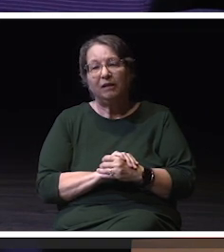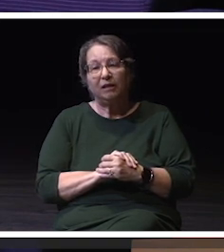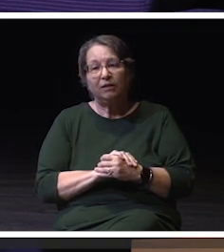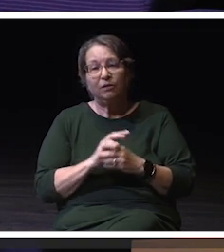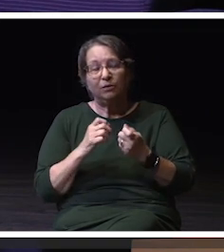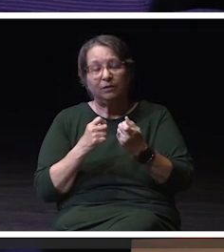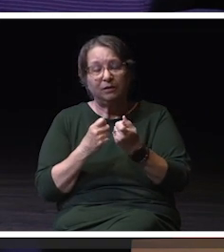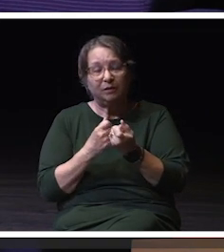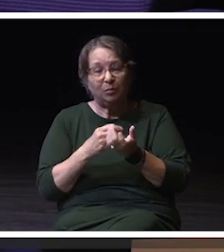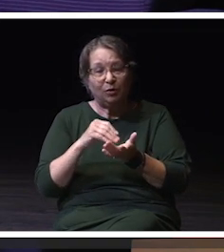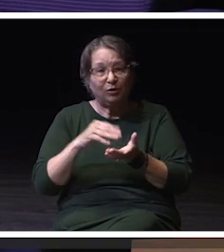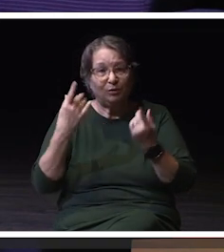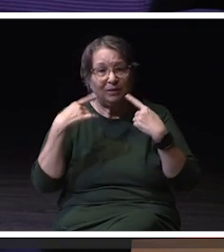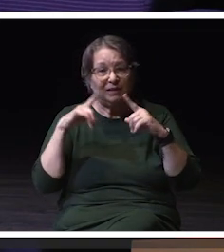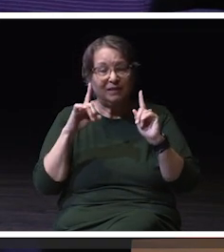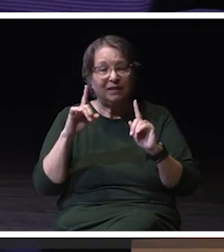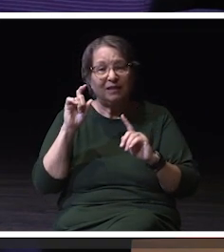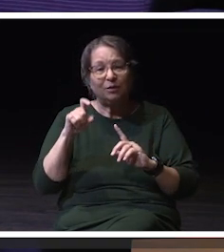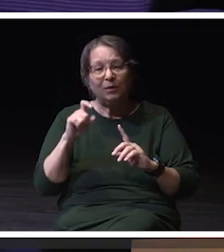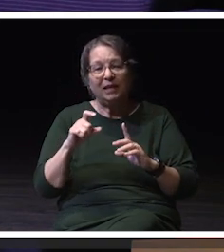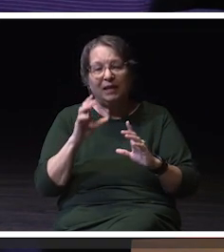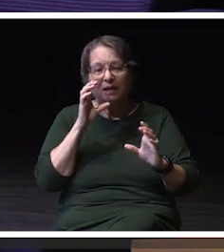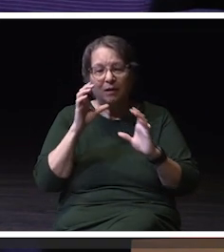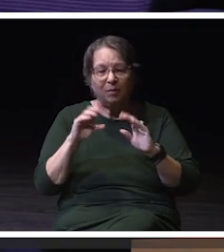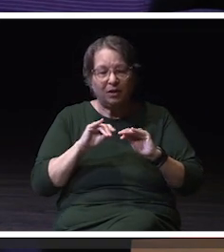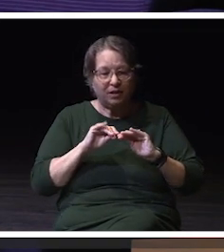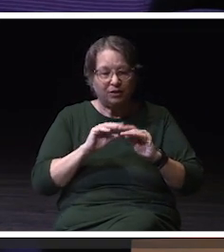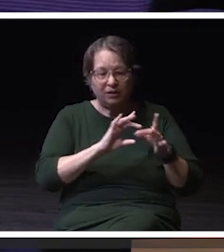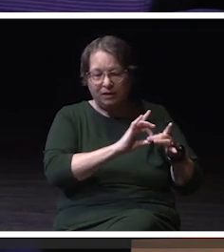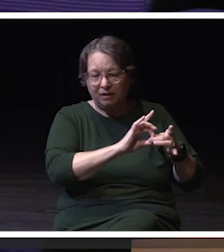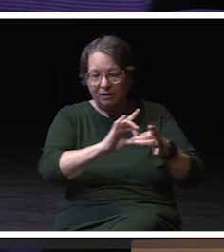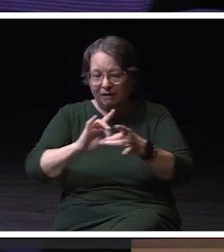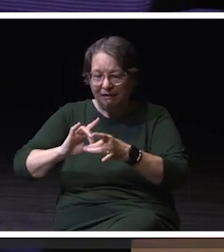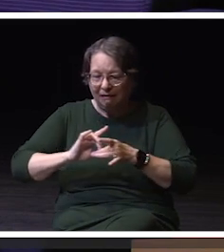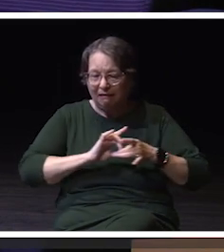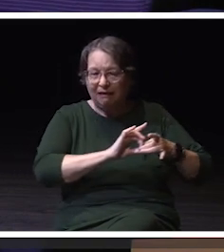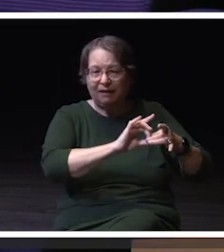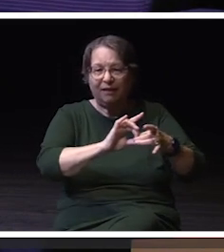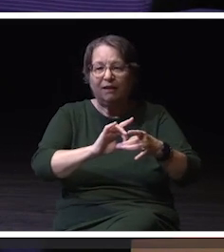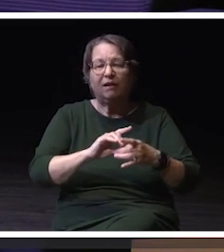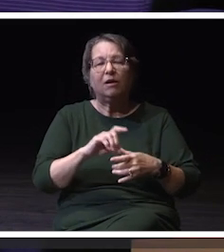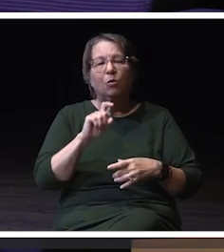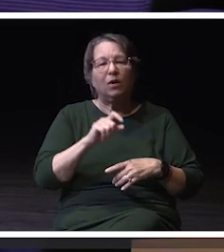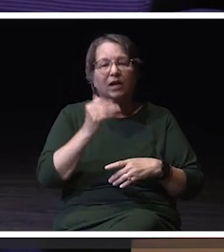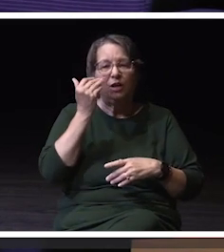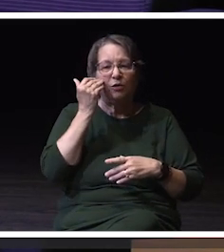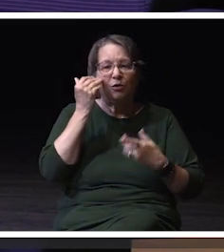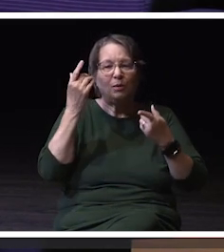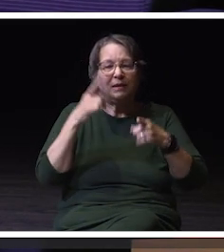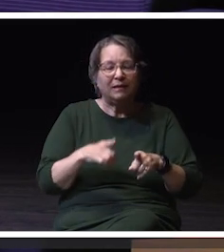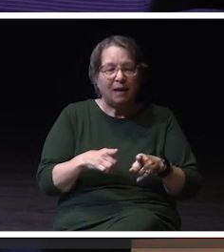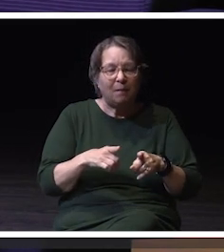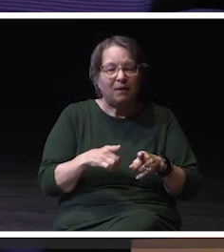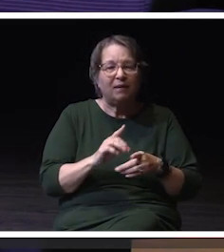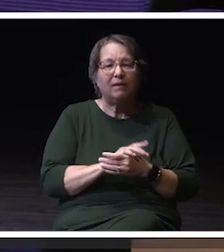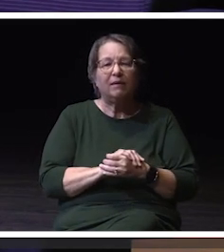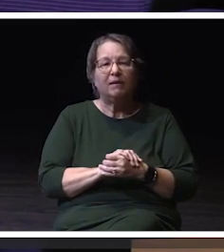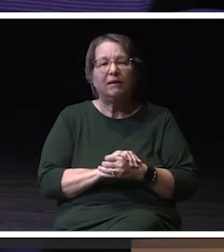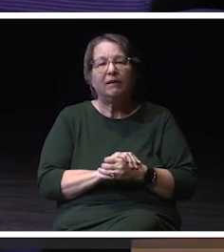we just need these lines of communication to be open. We need to know what's going on as student needs emerge and change,